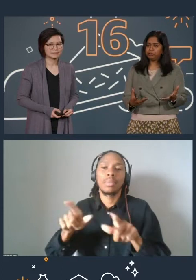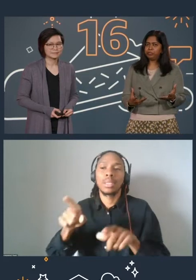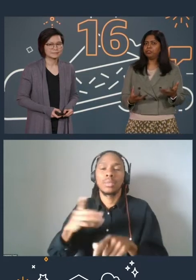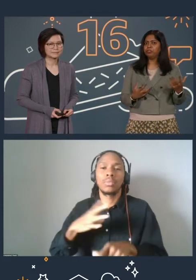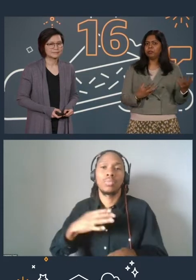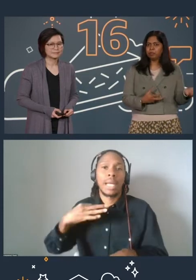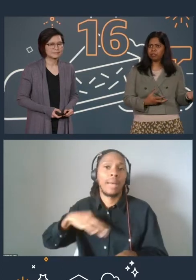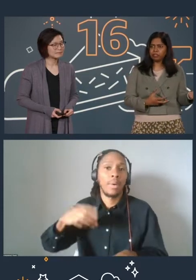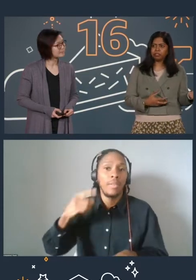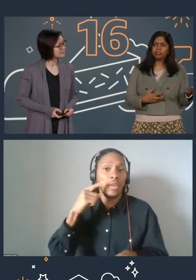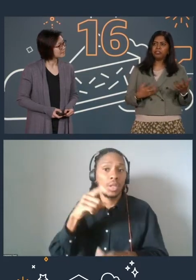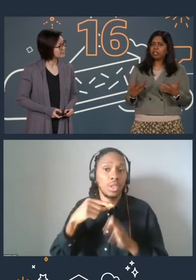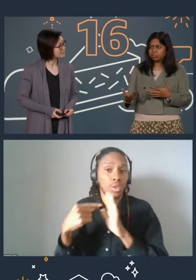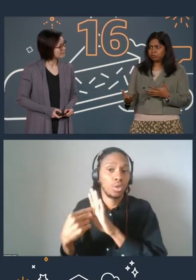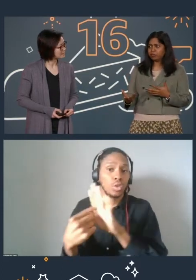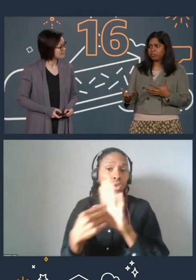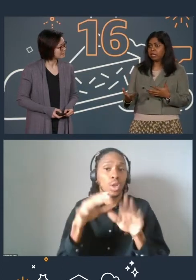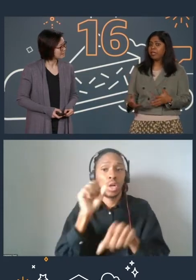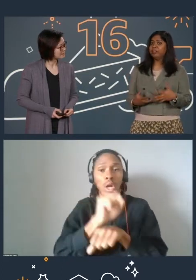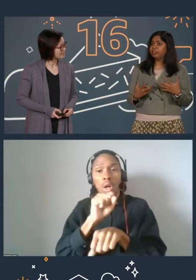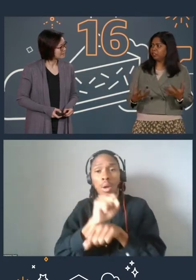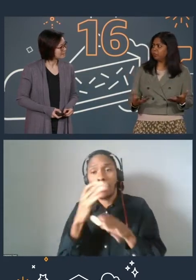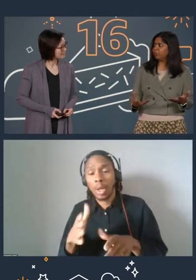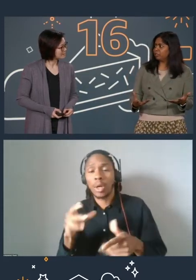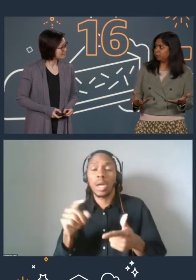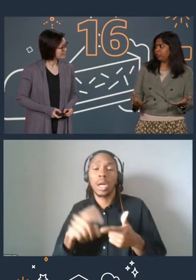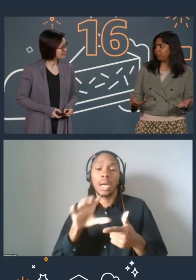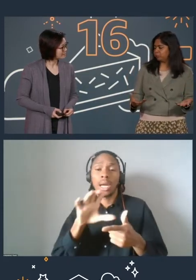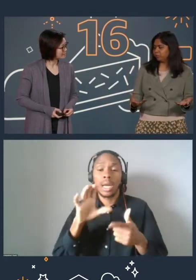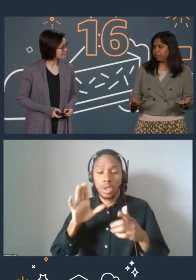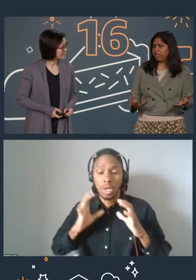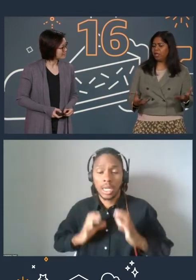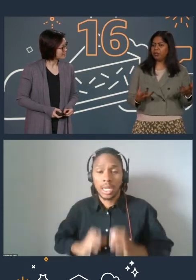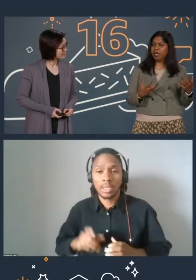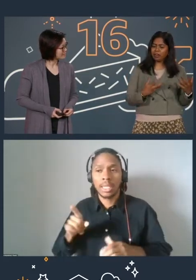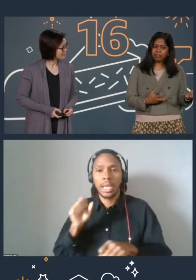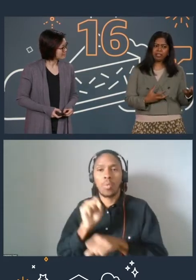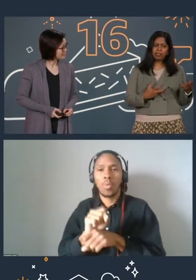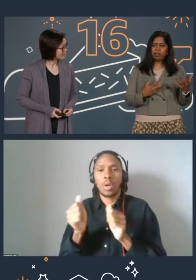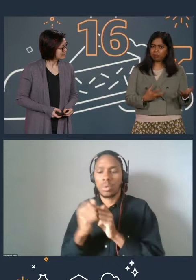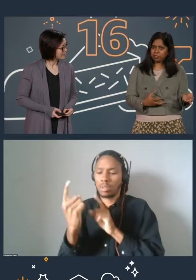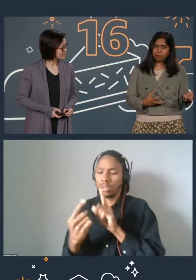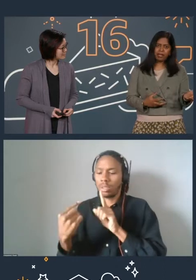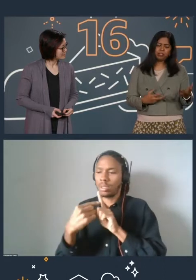to show your employers or your customers that they are working with an expert and having that object badge